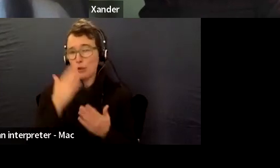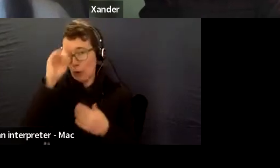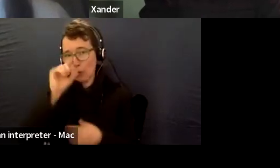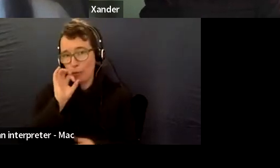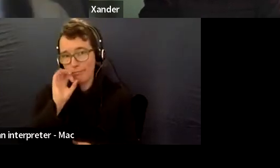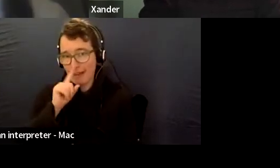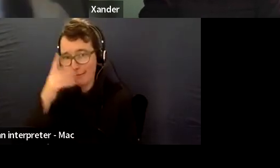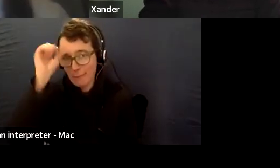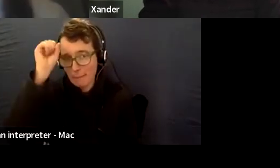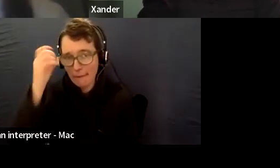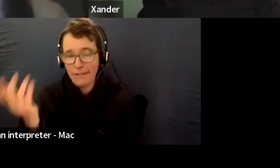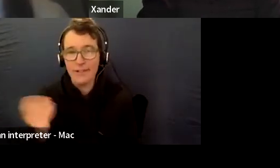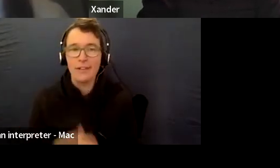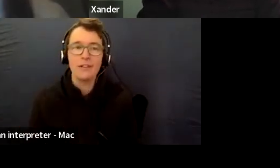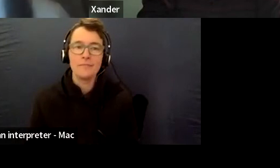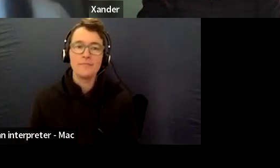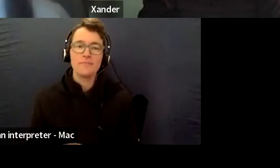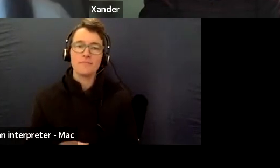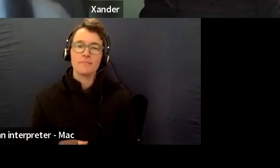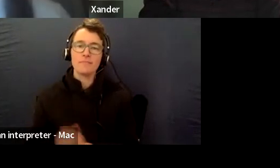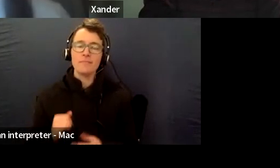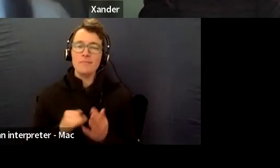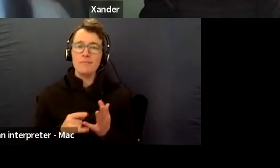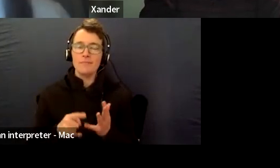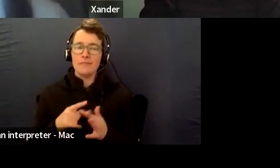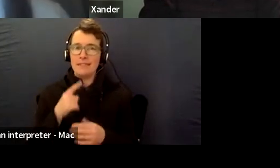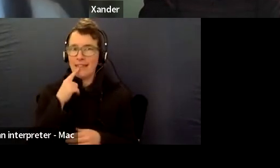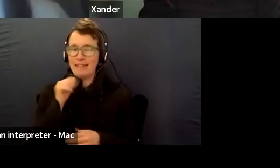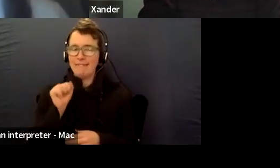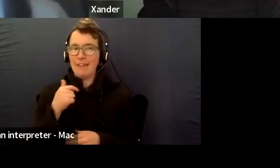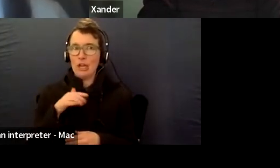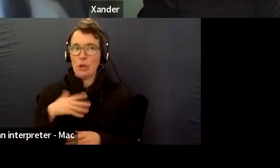Yeah, to delay off the hook.